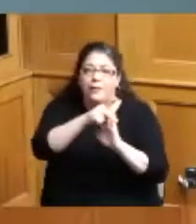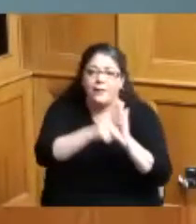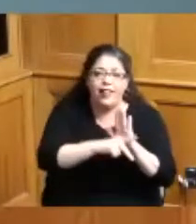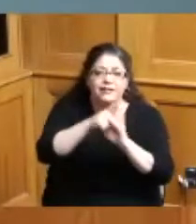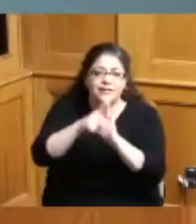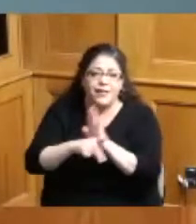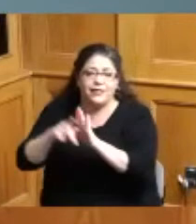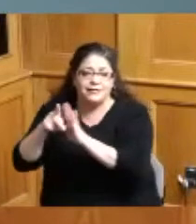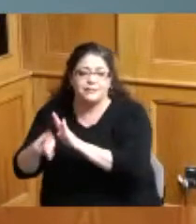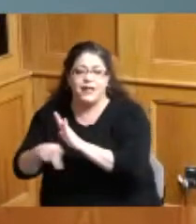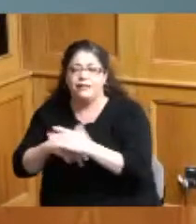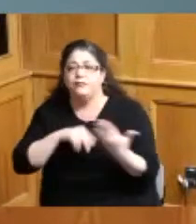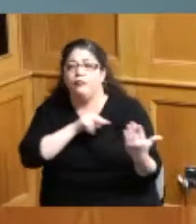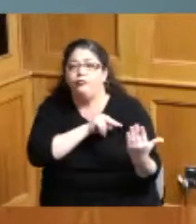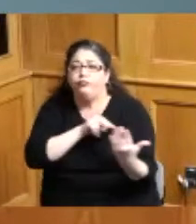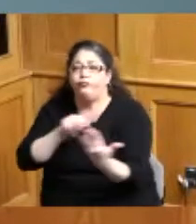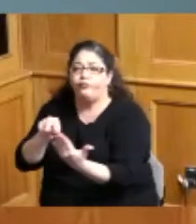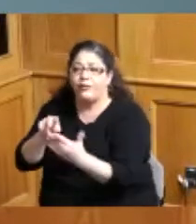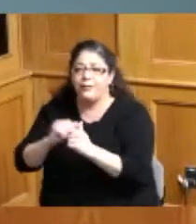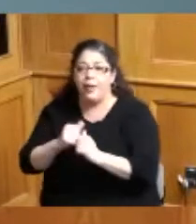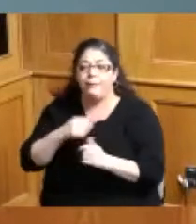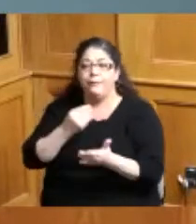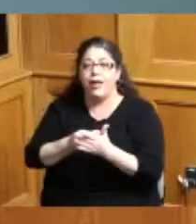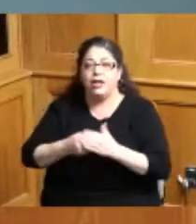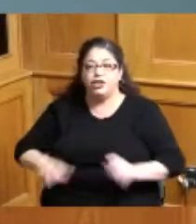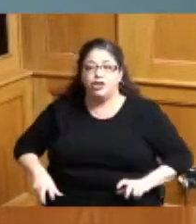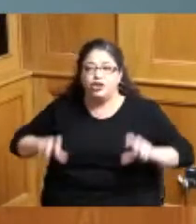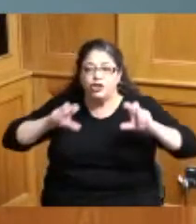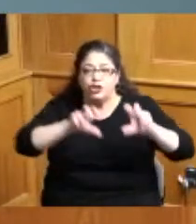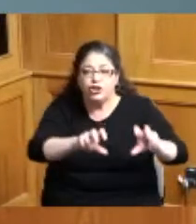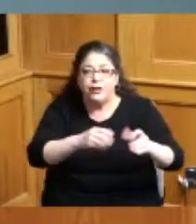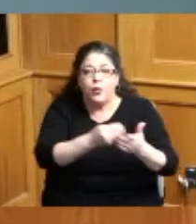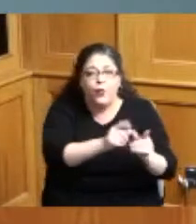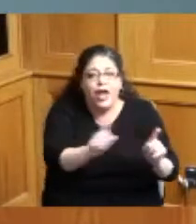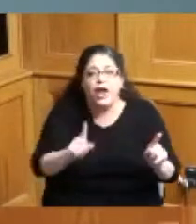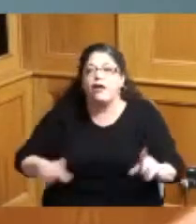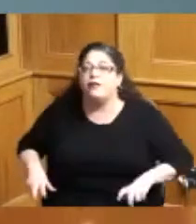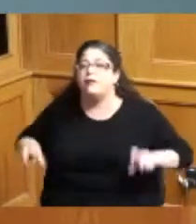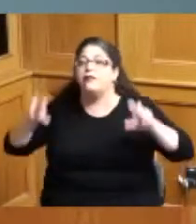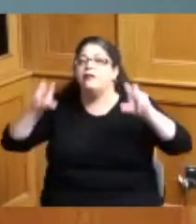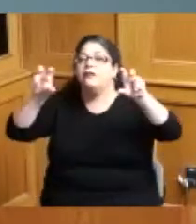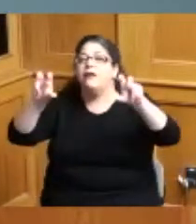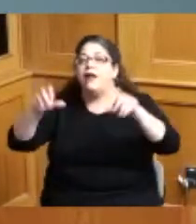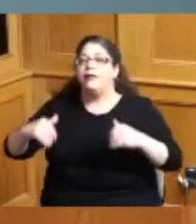allocate monies but the best investment are young people well some of the old people like Ozzie